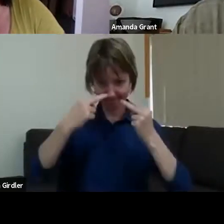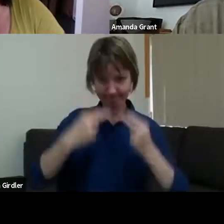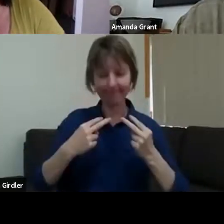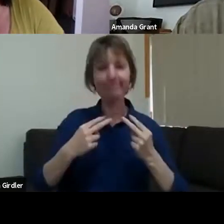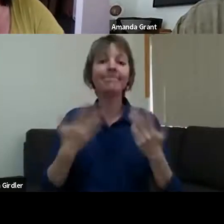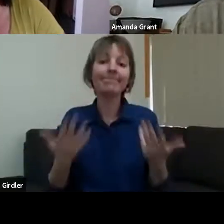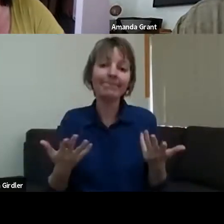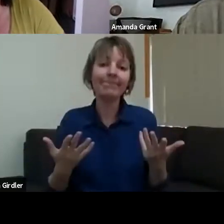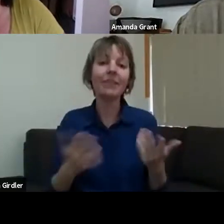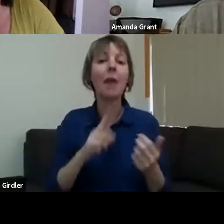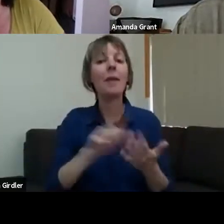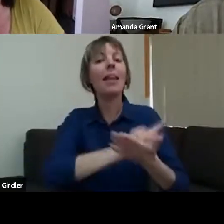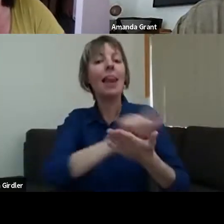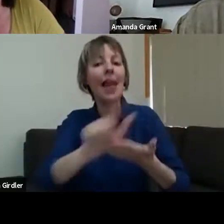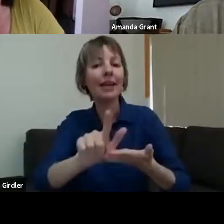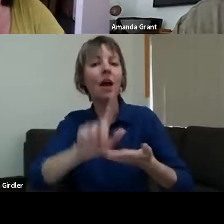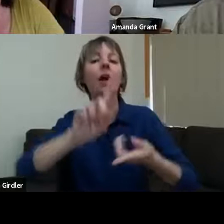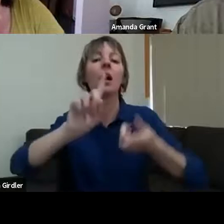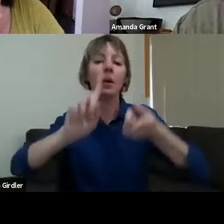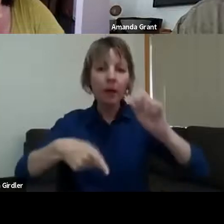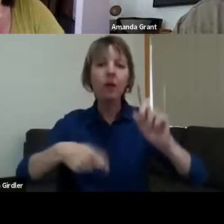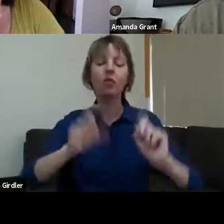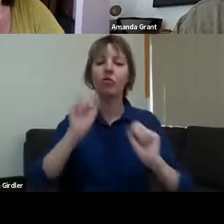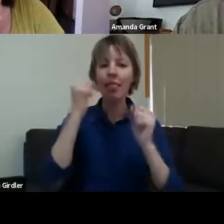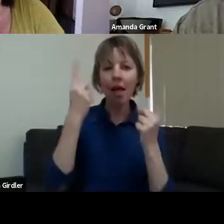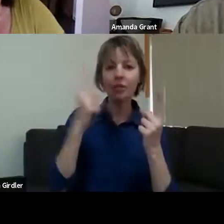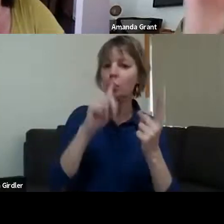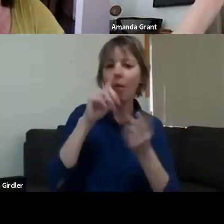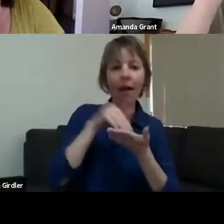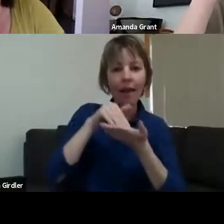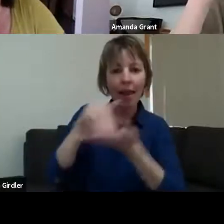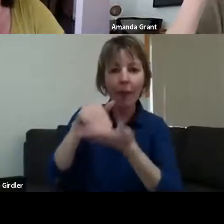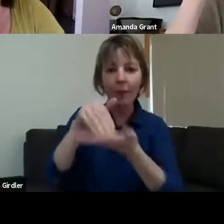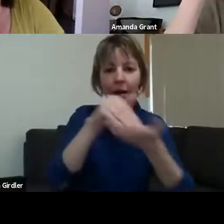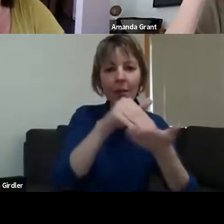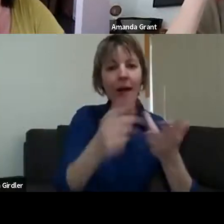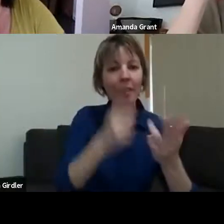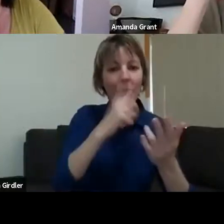yourself - you actually have to do some looking after yourself. But really what people did was look after each other, in our case, I